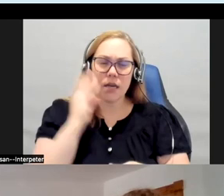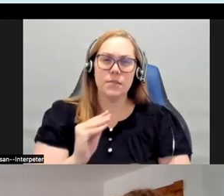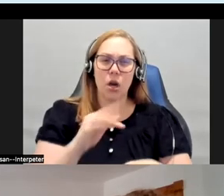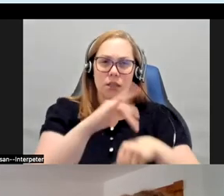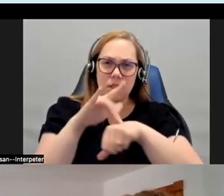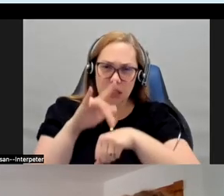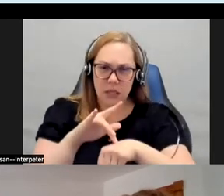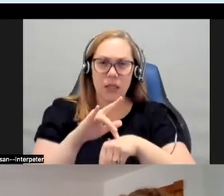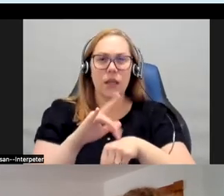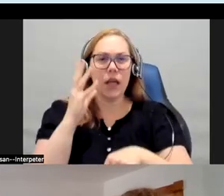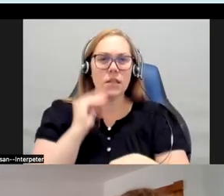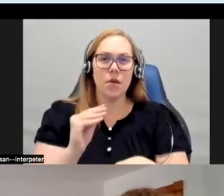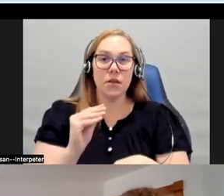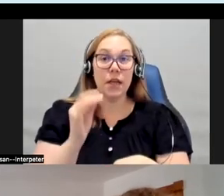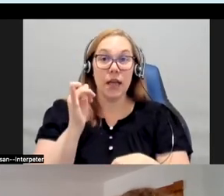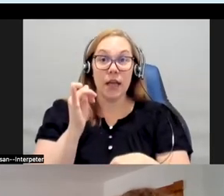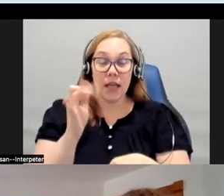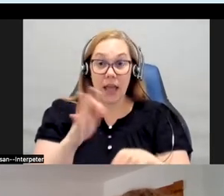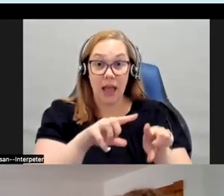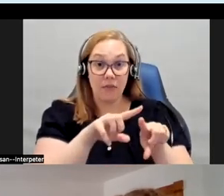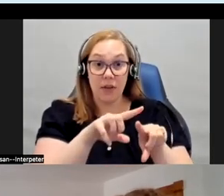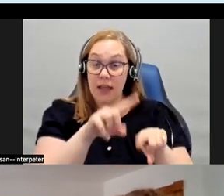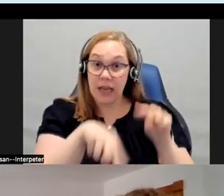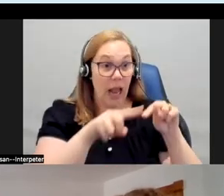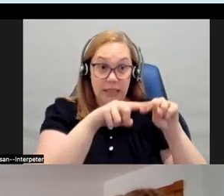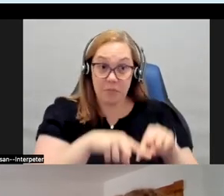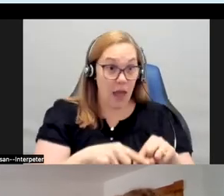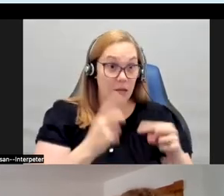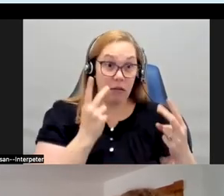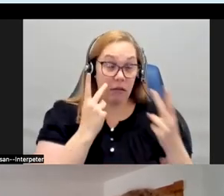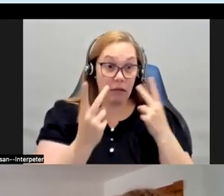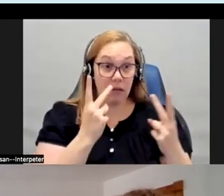not the way that they would want to interact with the work for whatever